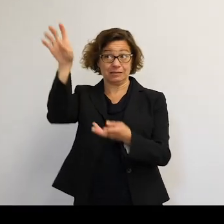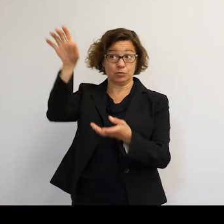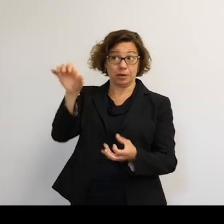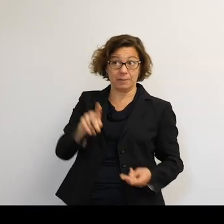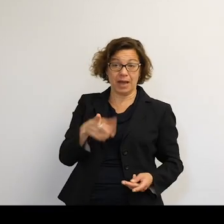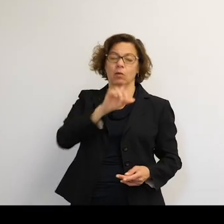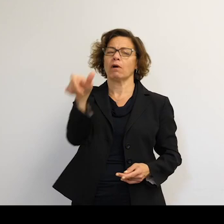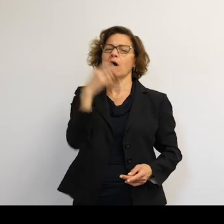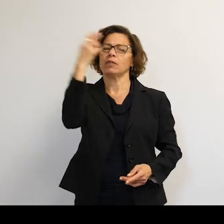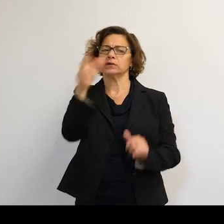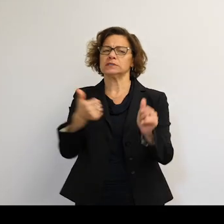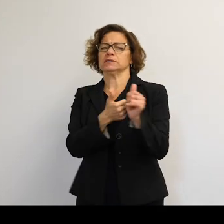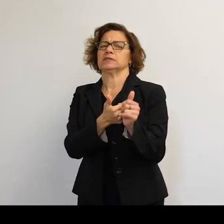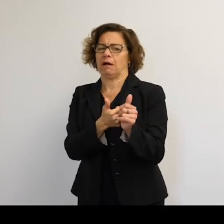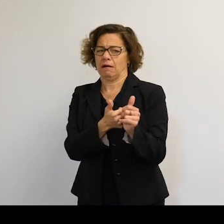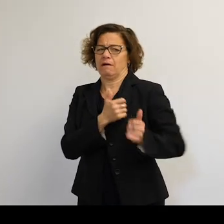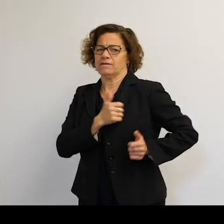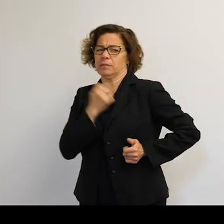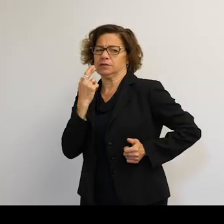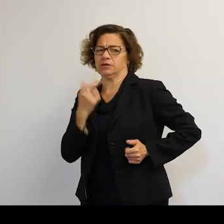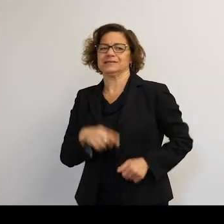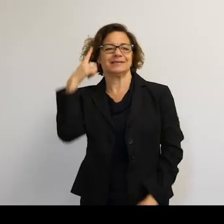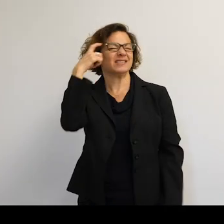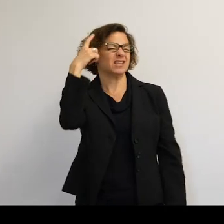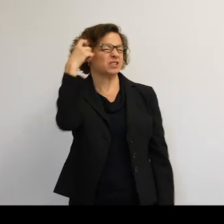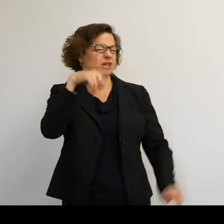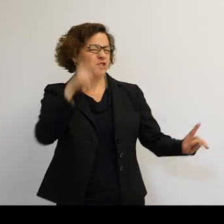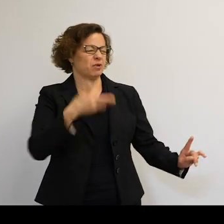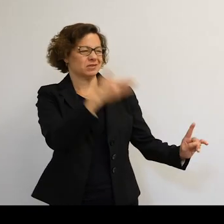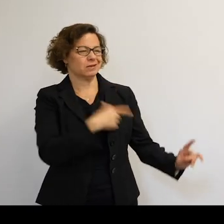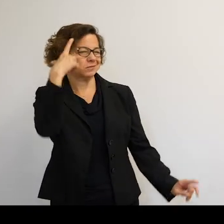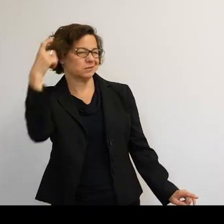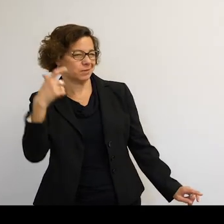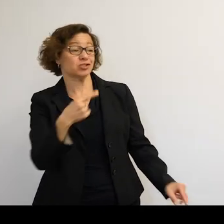We have a suspicious soul in the back of the room and rightfully suspicious.